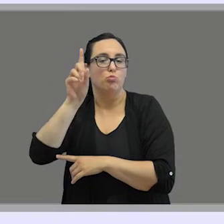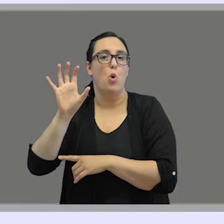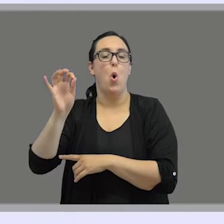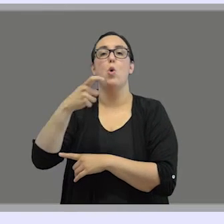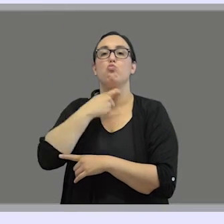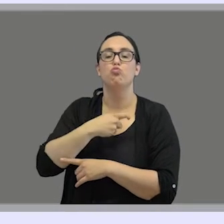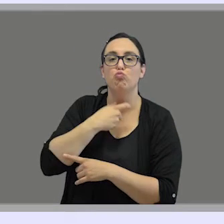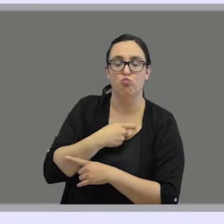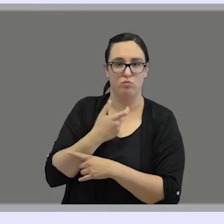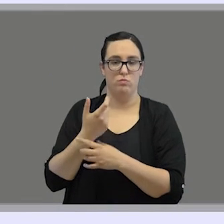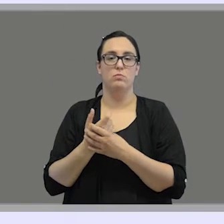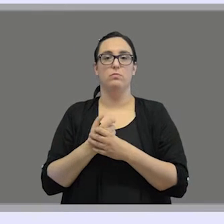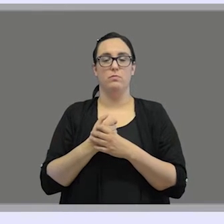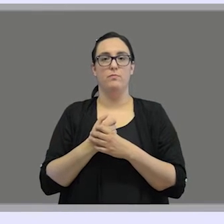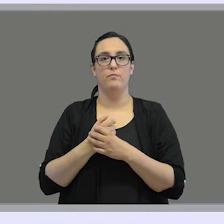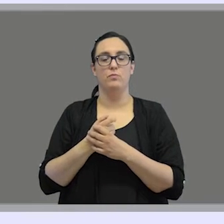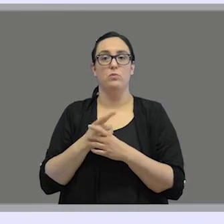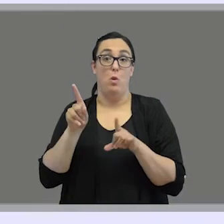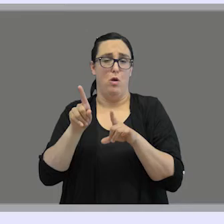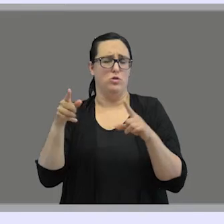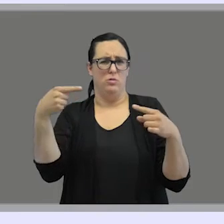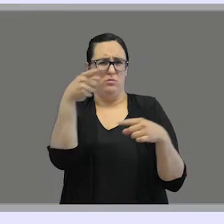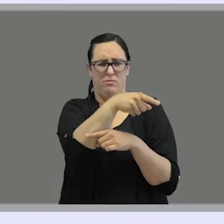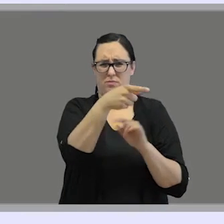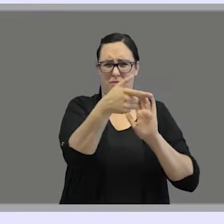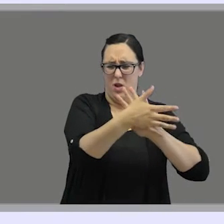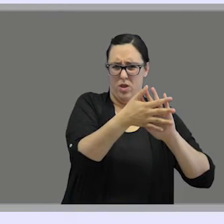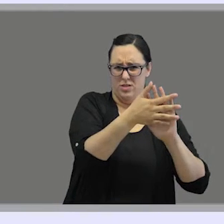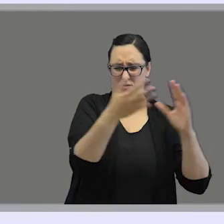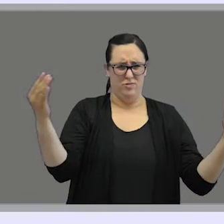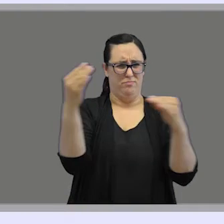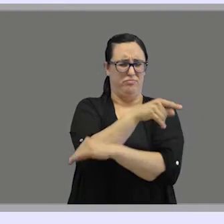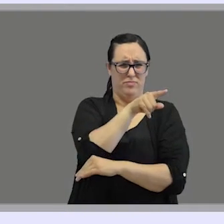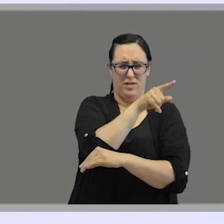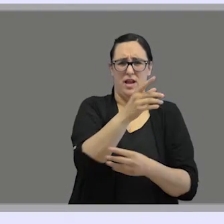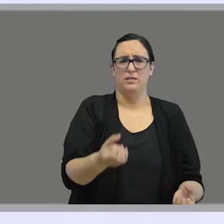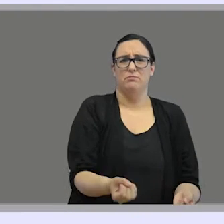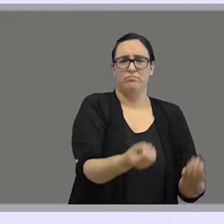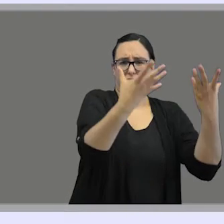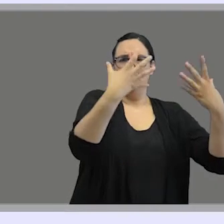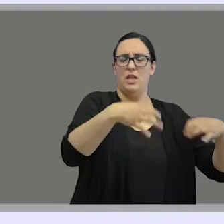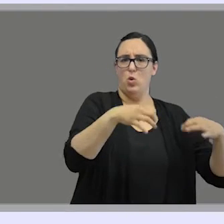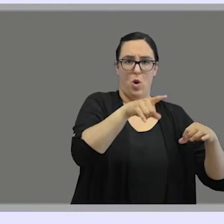This fact contrasts with the natural origin of SLs, which are not invented,